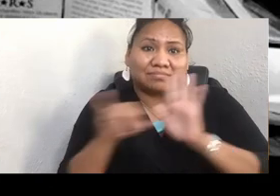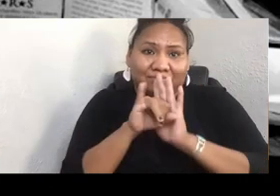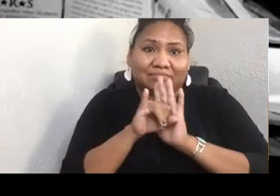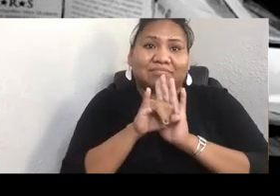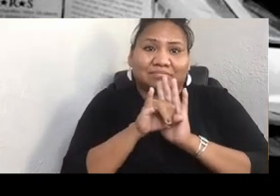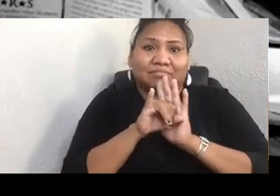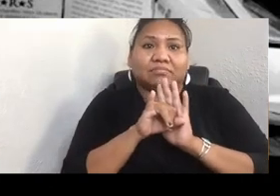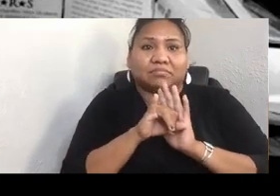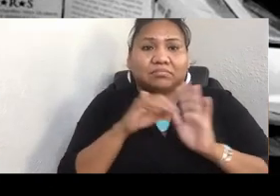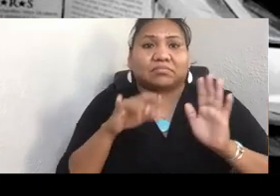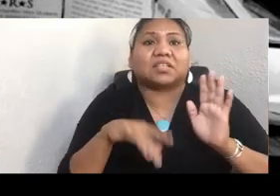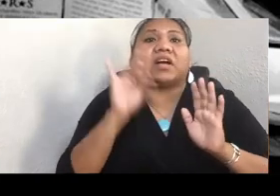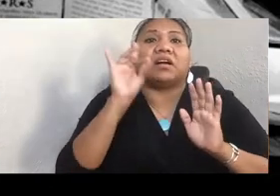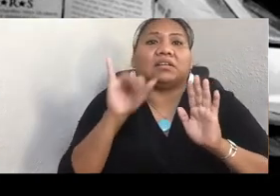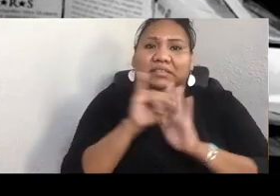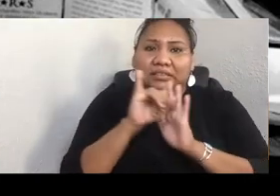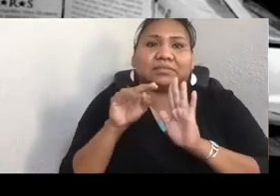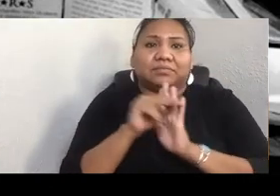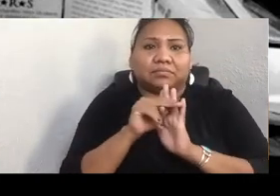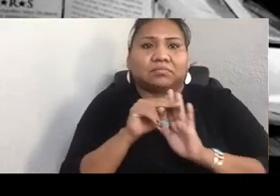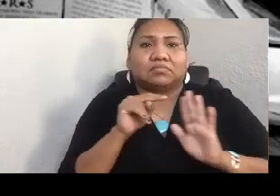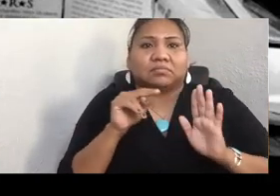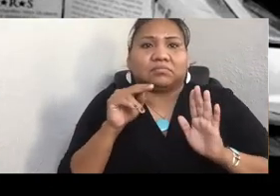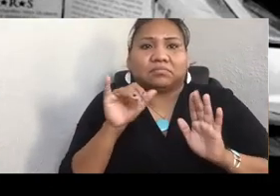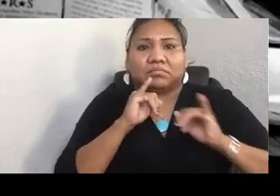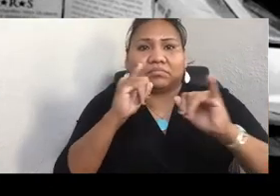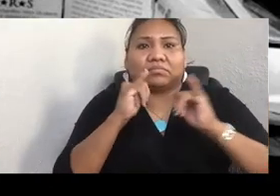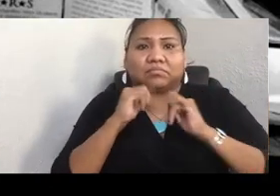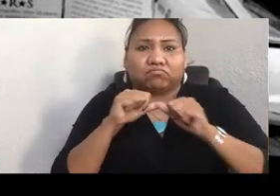It's a perennial question. And then the student said, the next thing